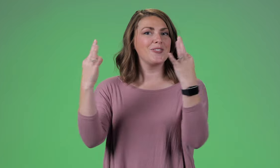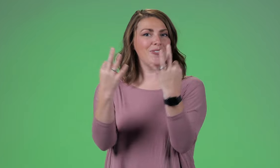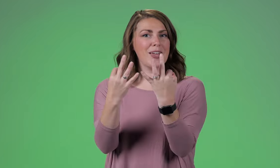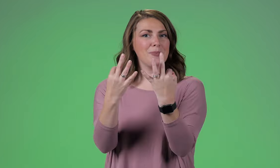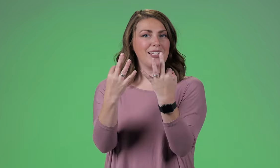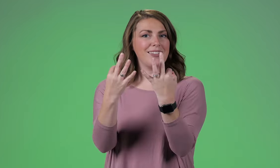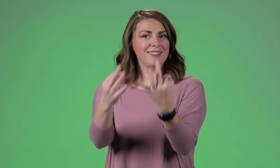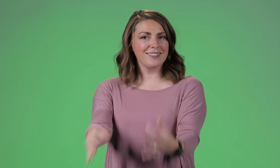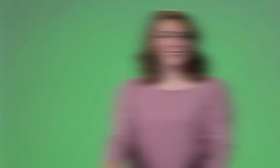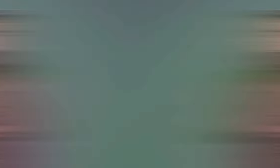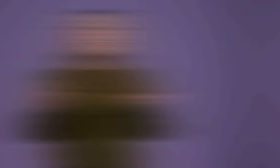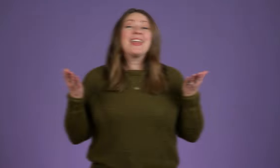Family.